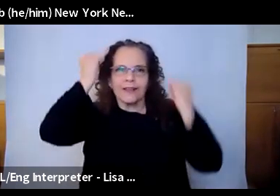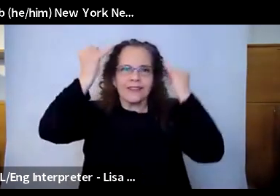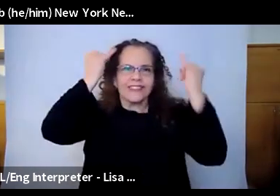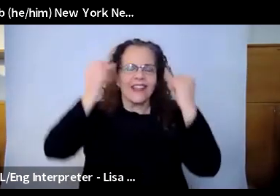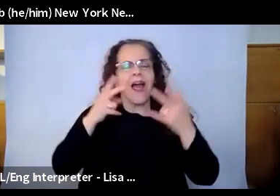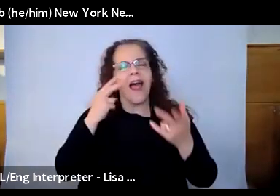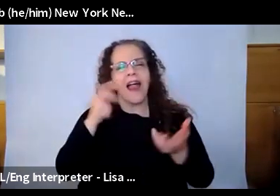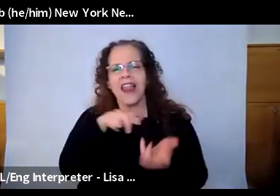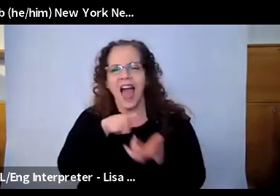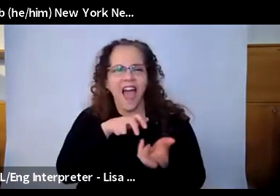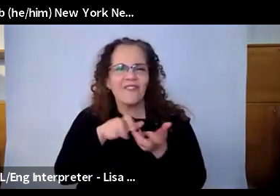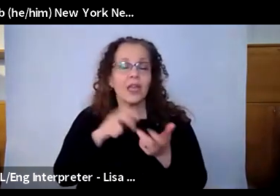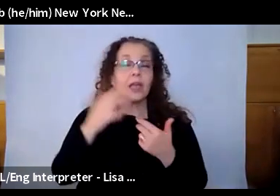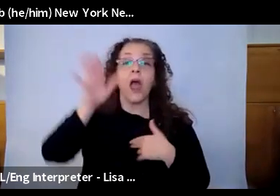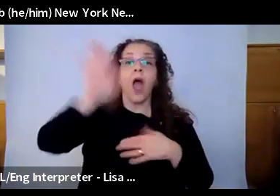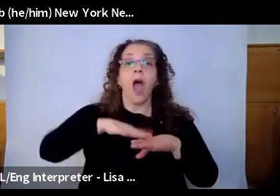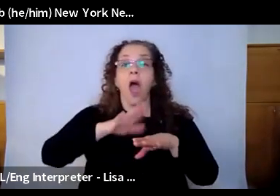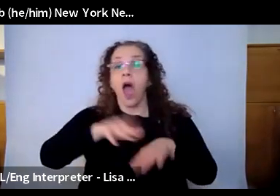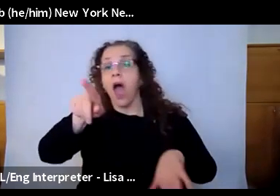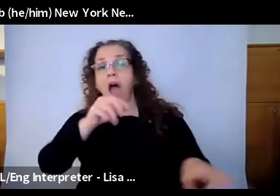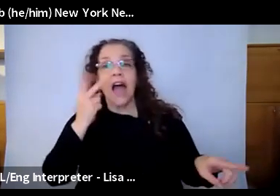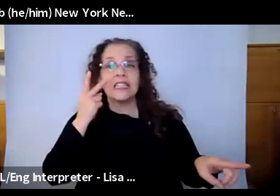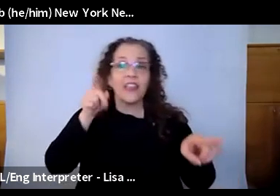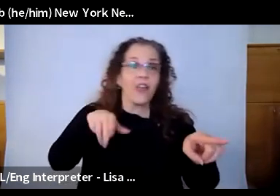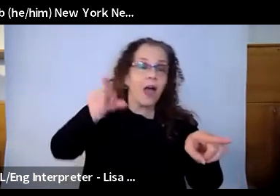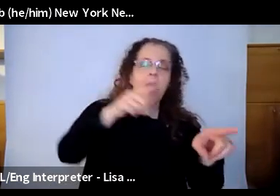and yelling out things. And it was just such a joyous occasion.